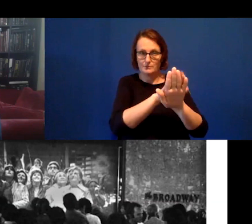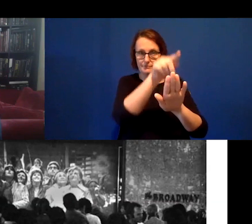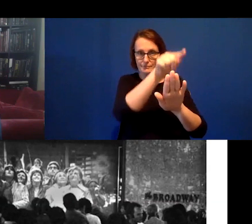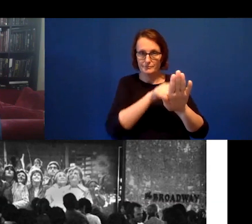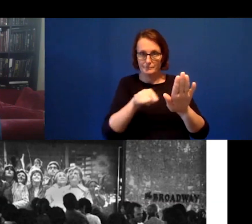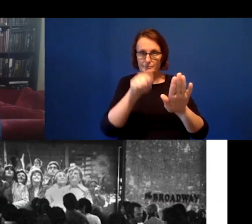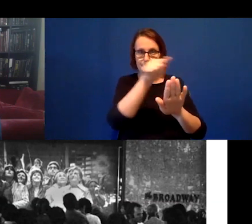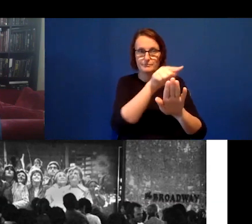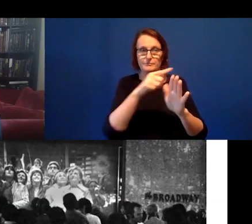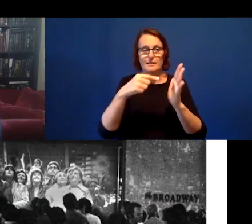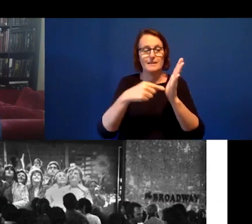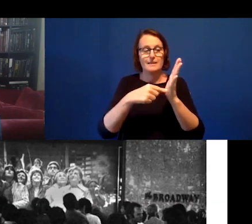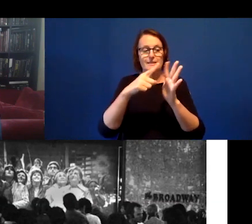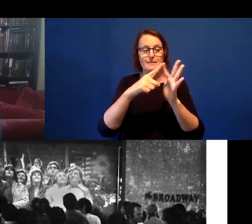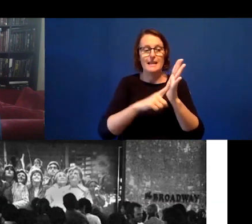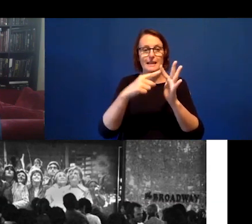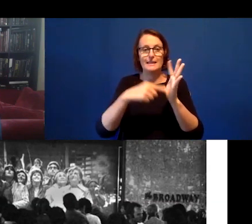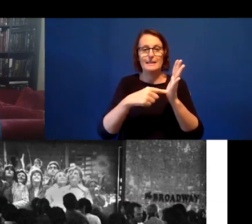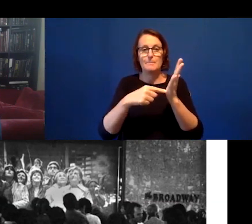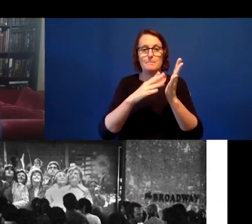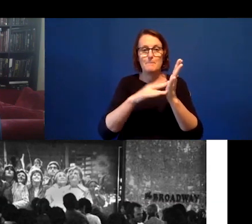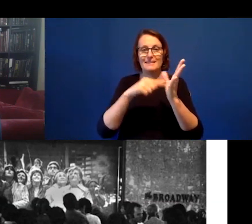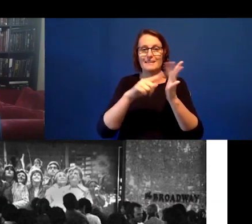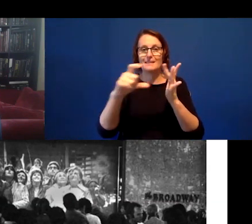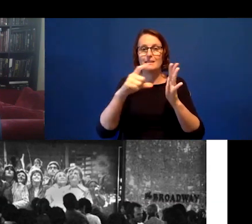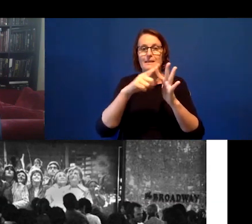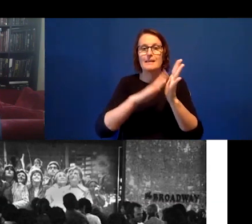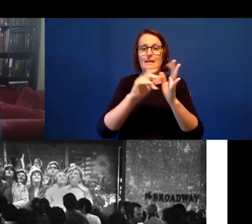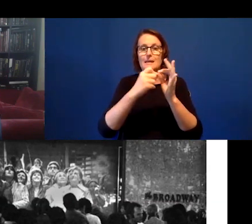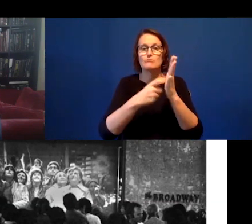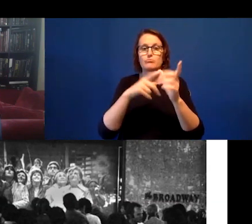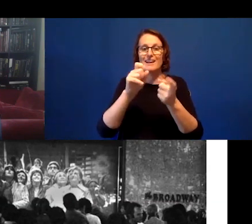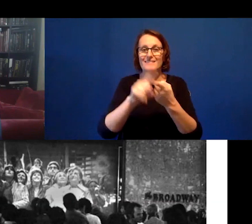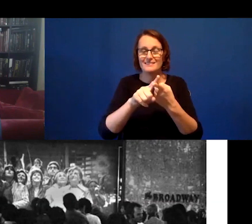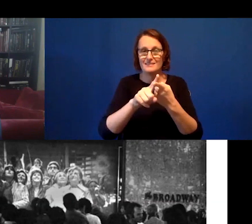That is a wonderful connection of essays that have a lot of relevance to right now